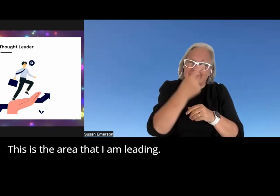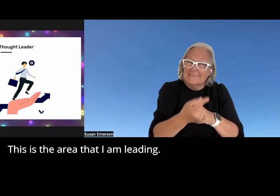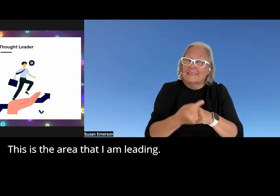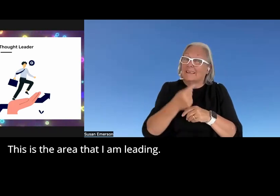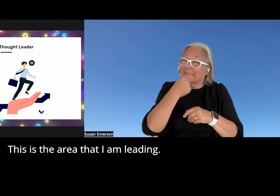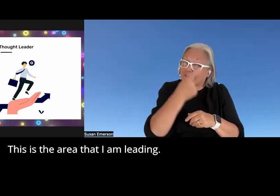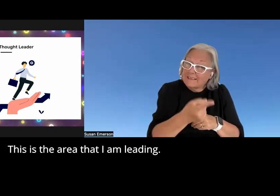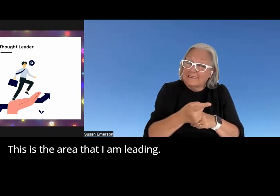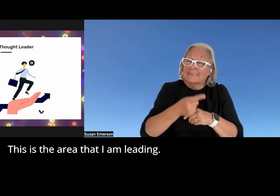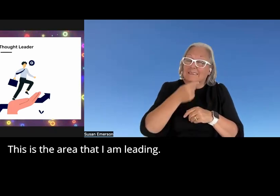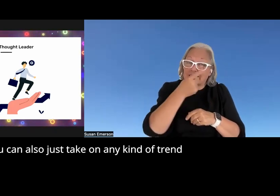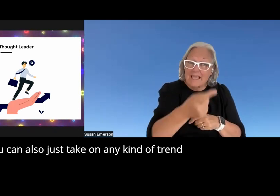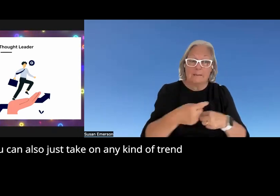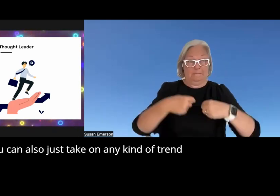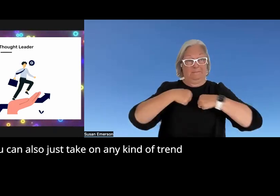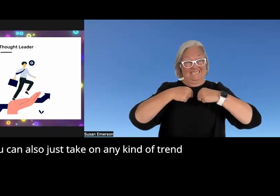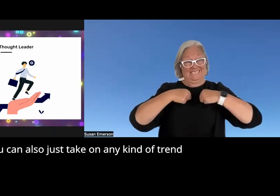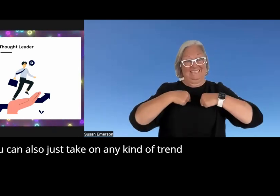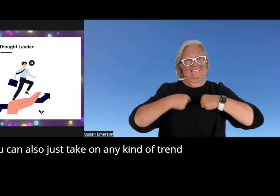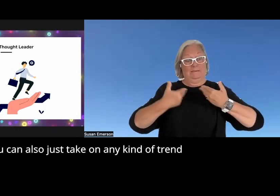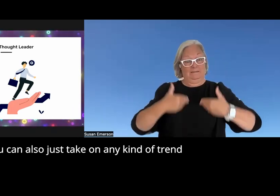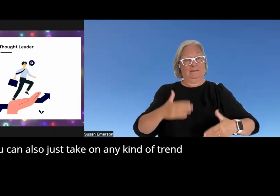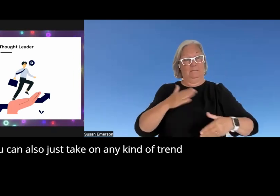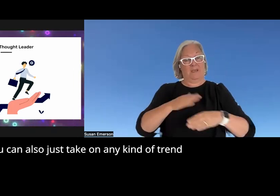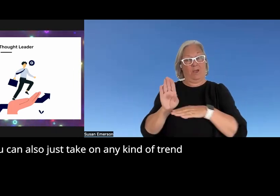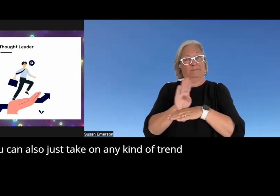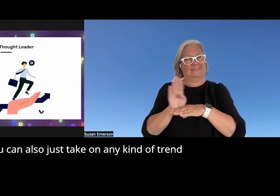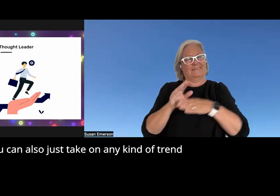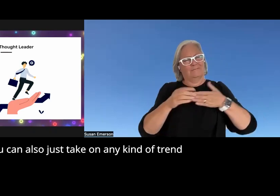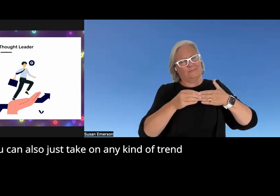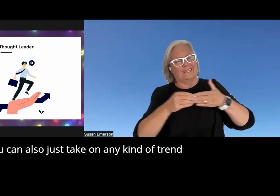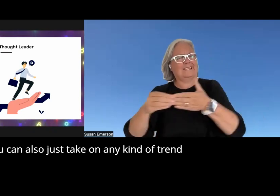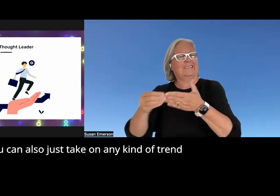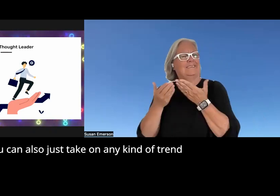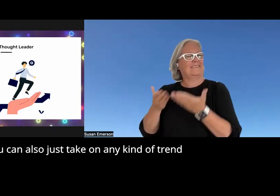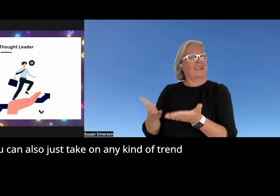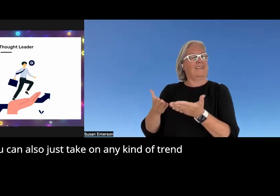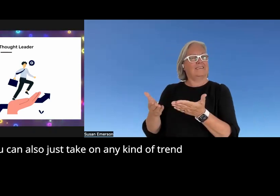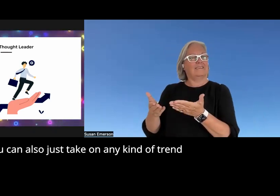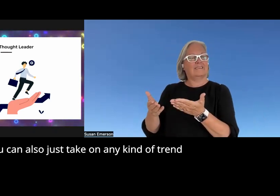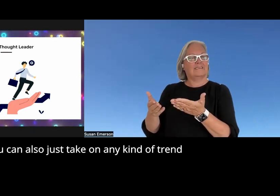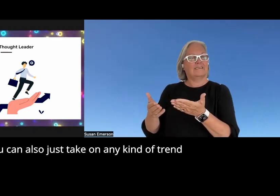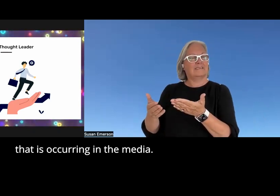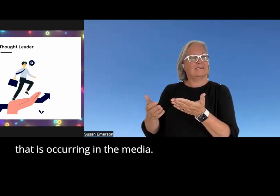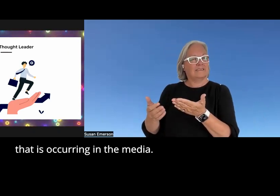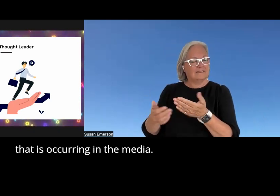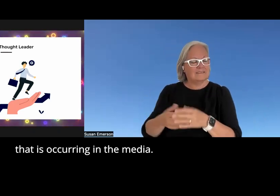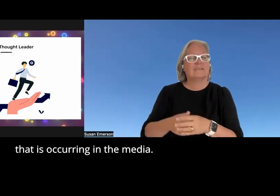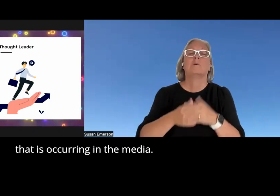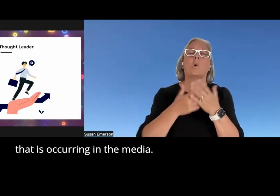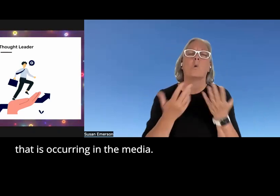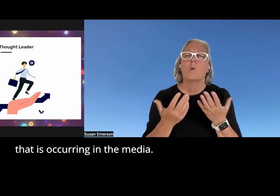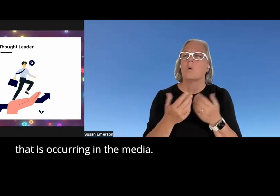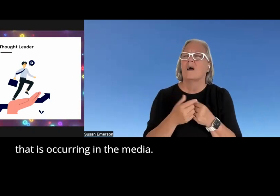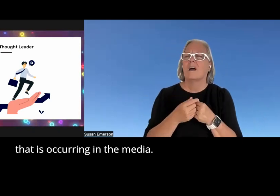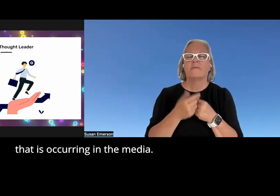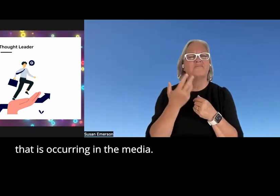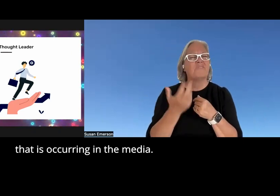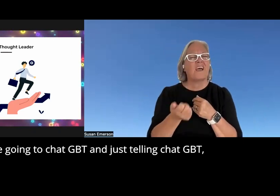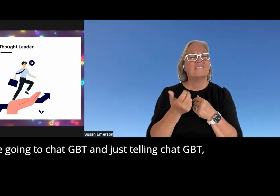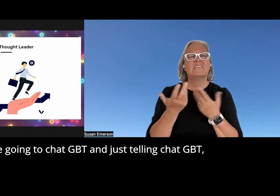that I am leading you can also just take on any kind of trend that is occurring in the media so